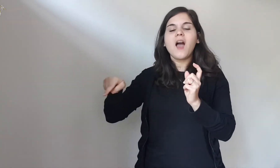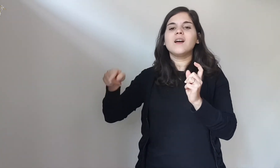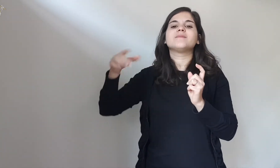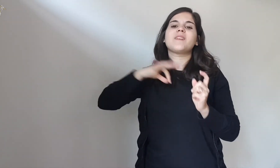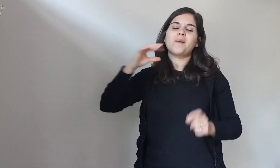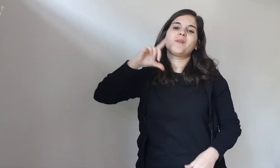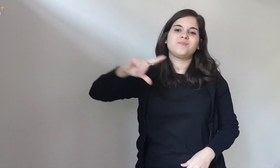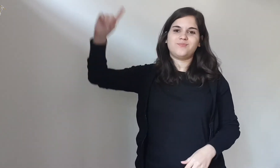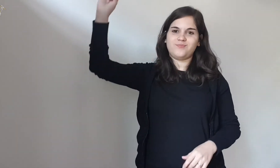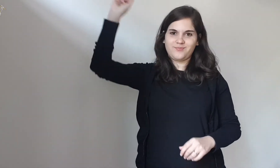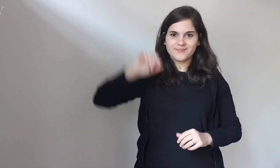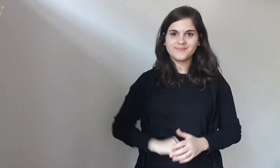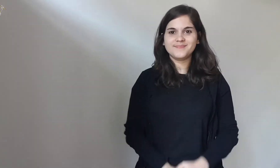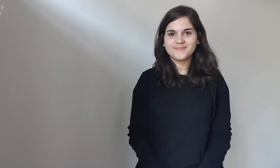so that they can go away.